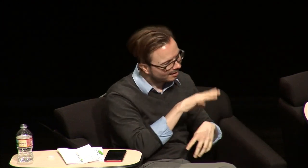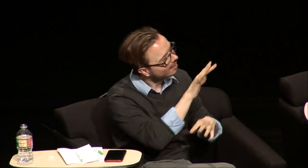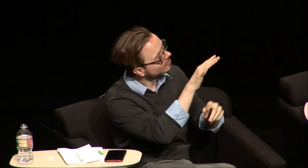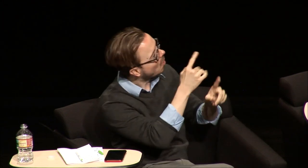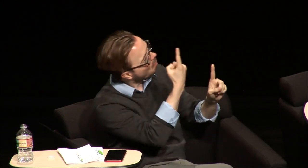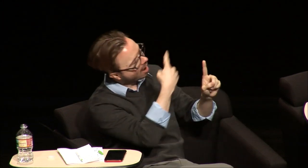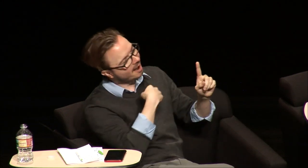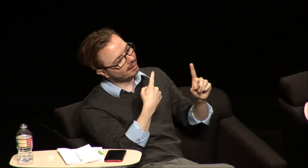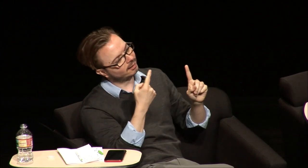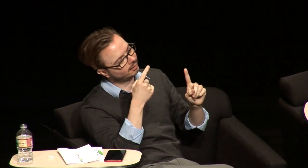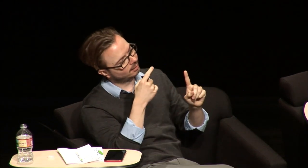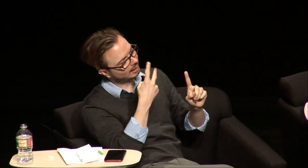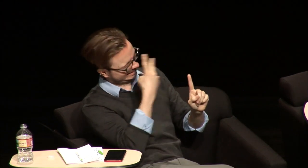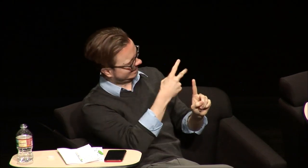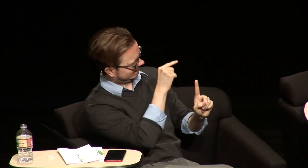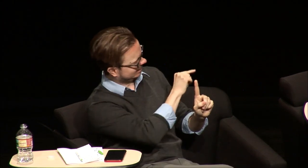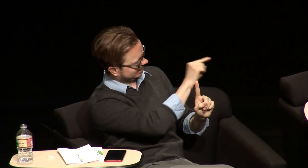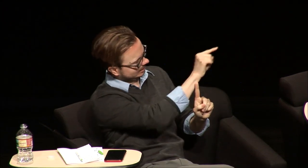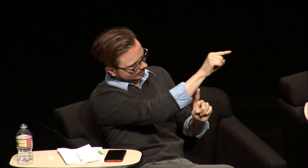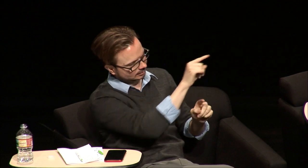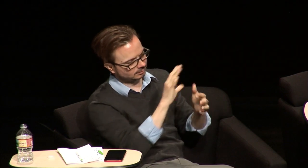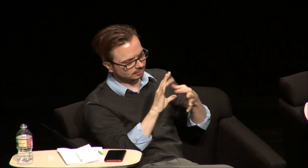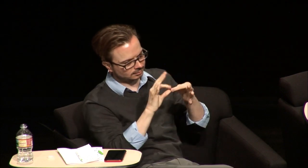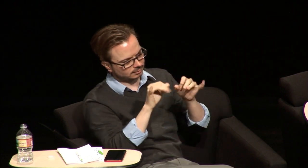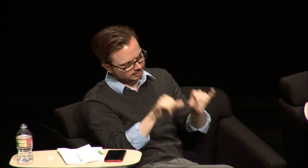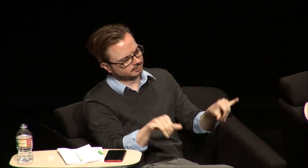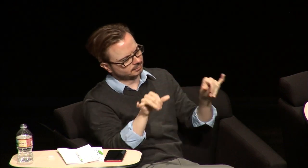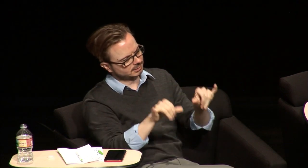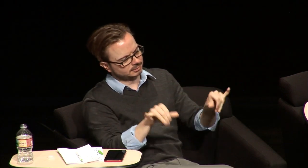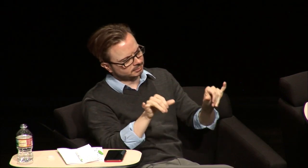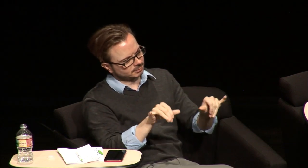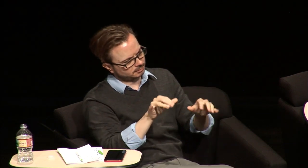no I totally feel you on that and so to see that kind of you know like missing